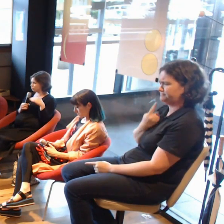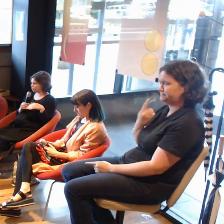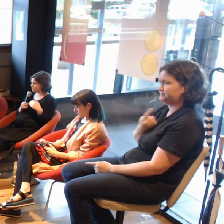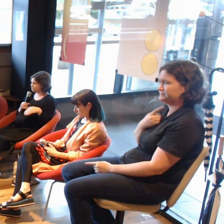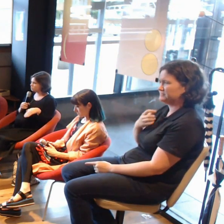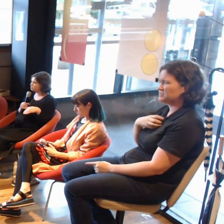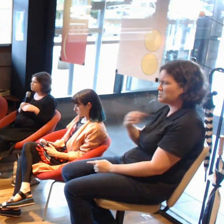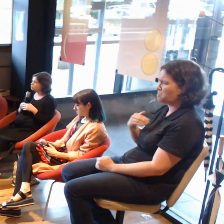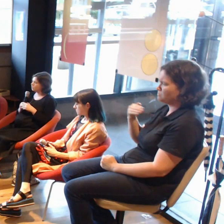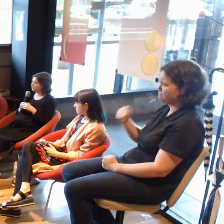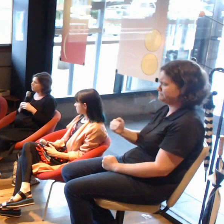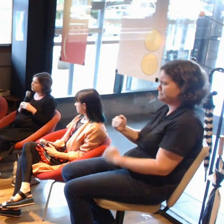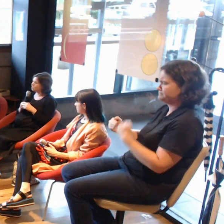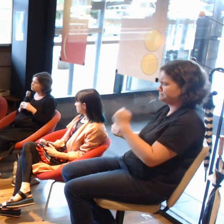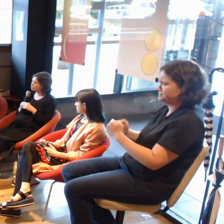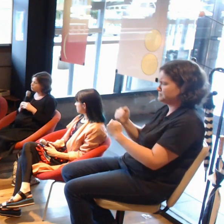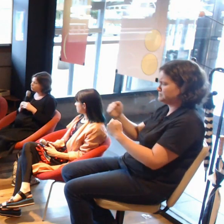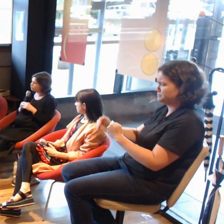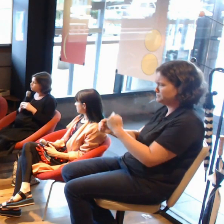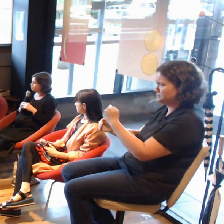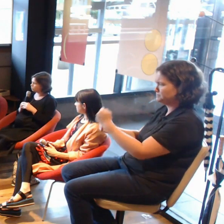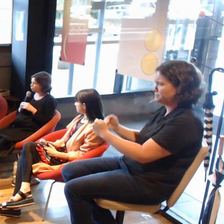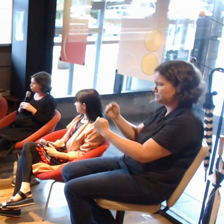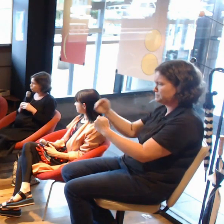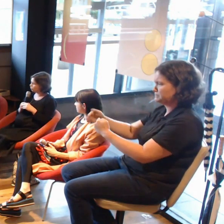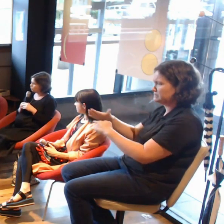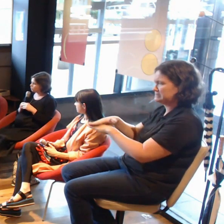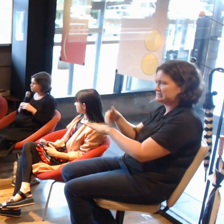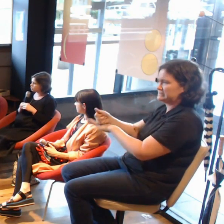trying to get AR to work compared to sculpture, I think.